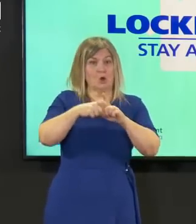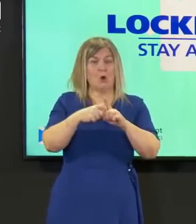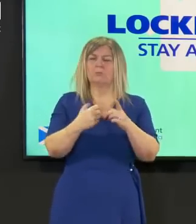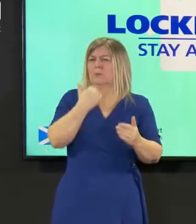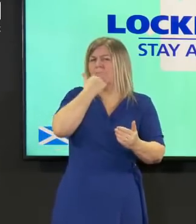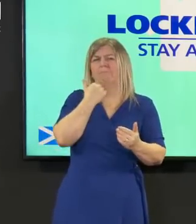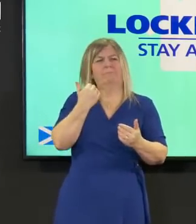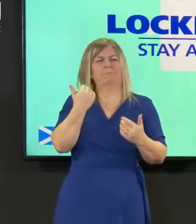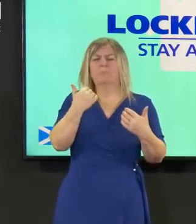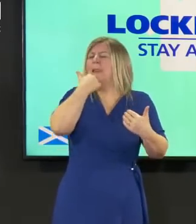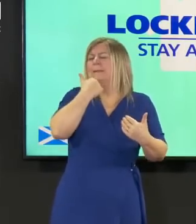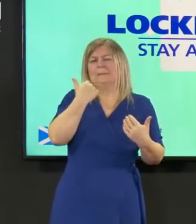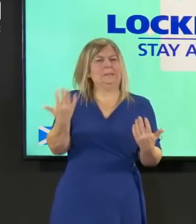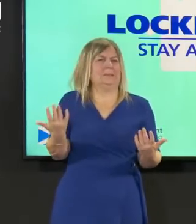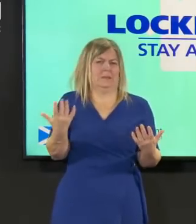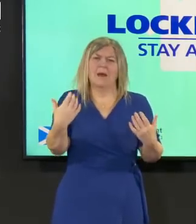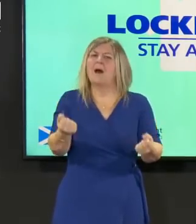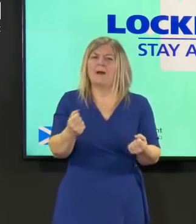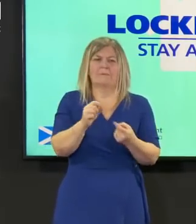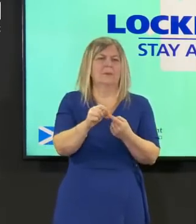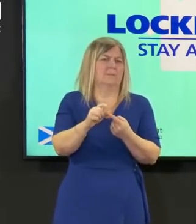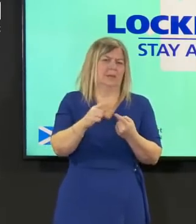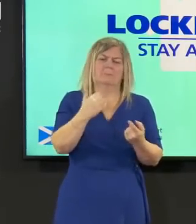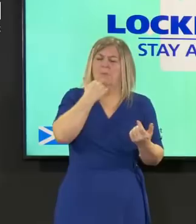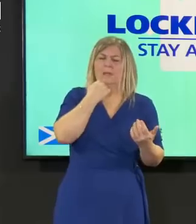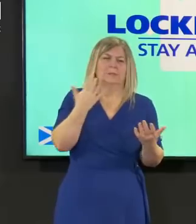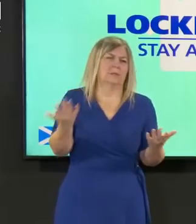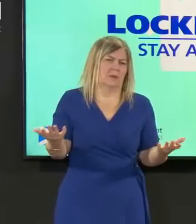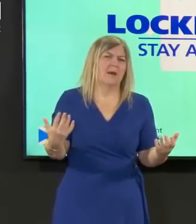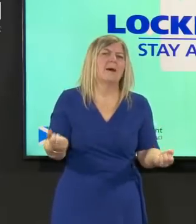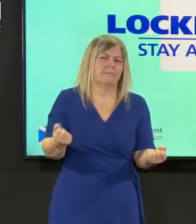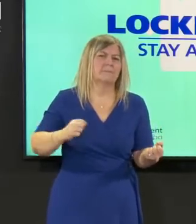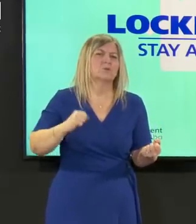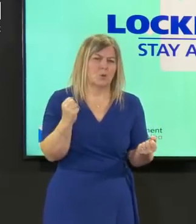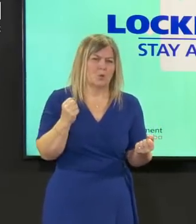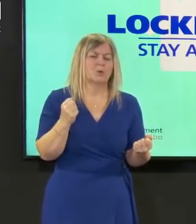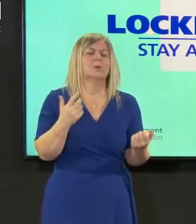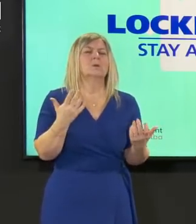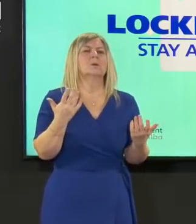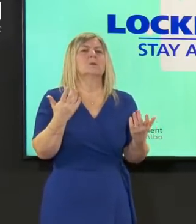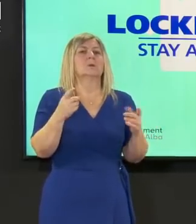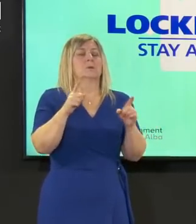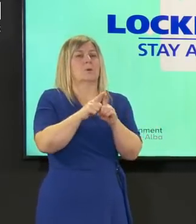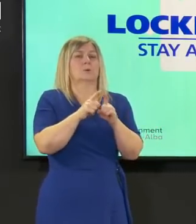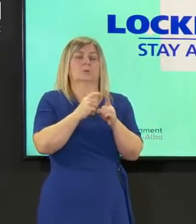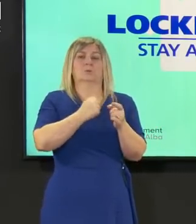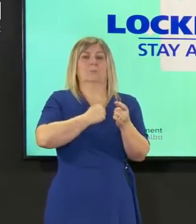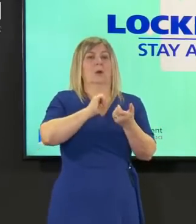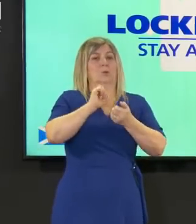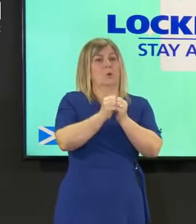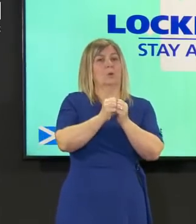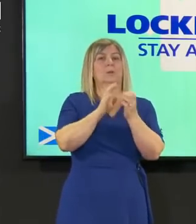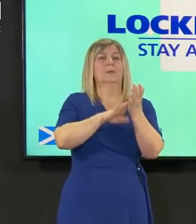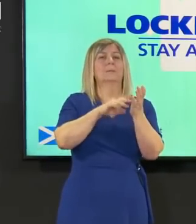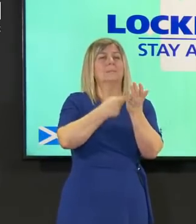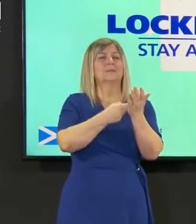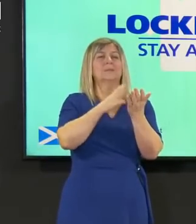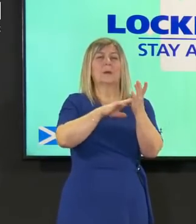we now have uh thanks to the actions of my colleague mr mckee and the work of